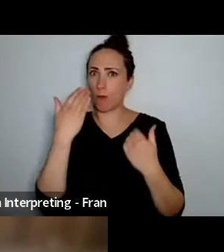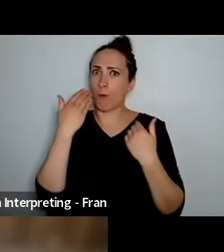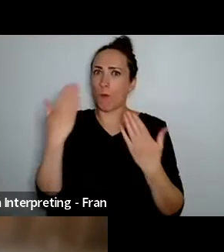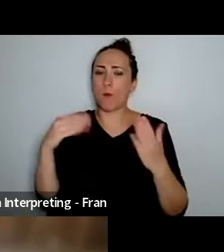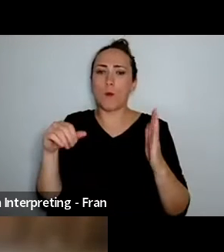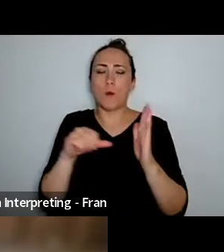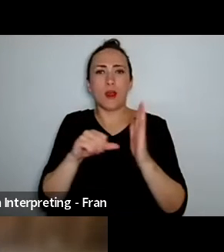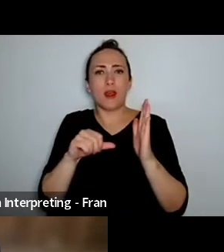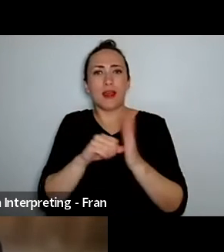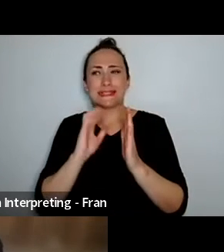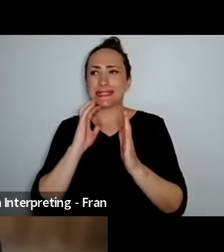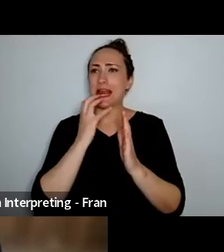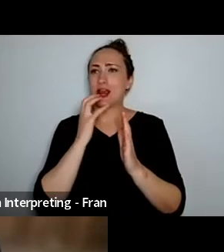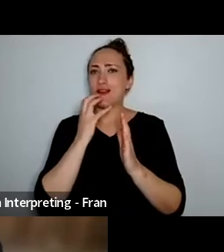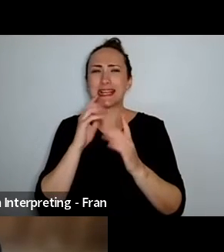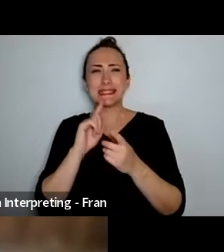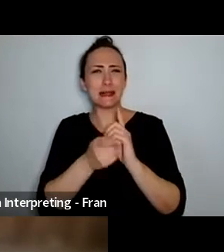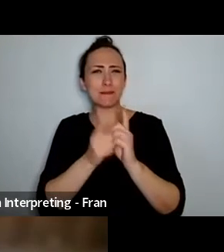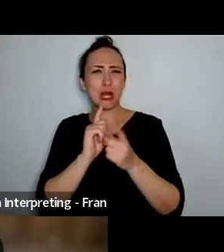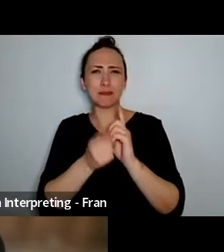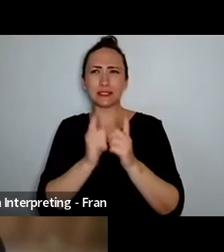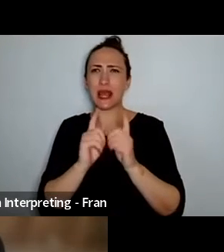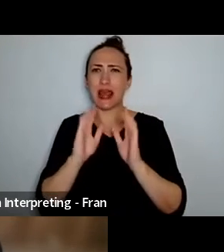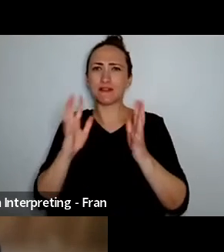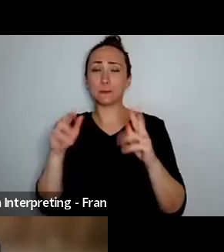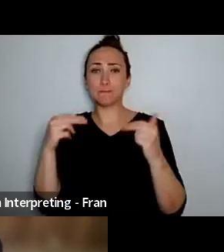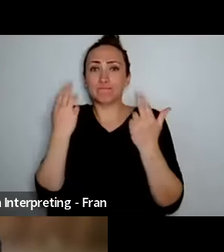there and go I don't know exactly what this is going to be but by working with you all we can